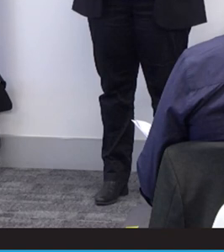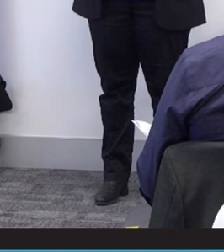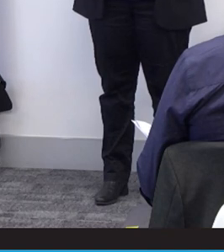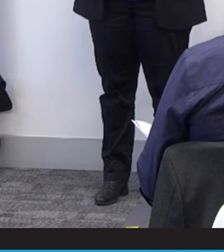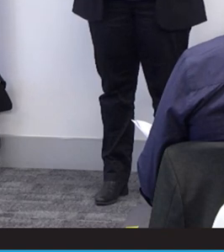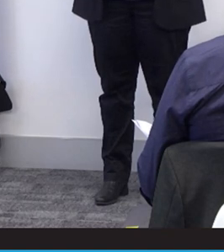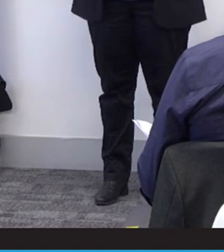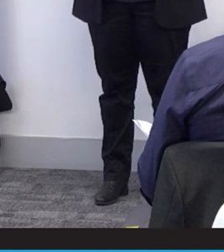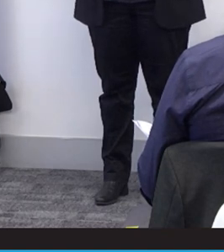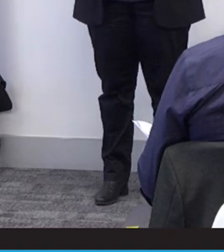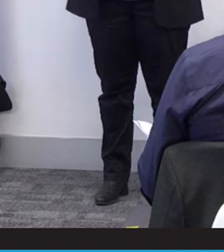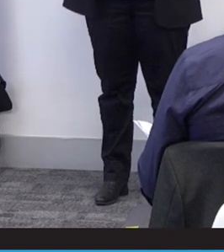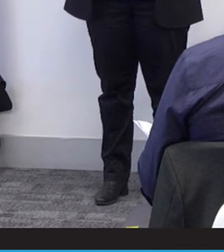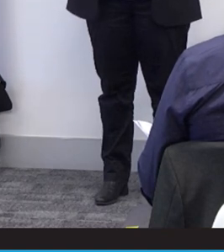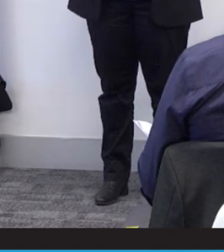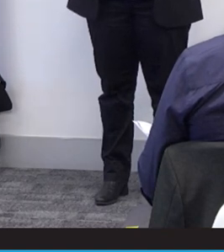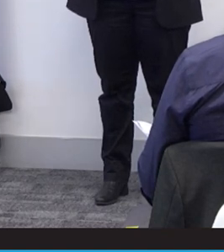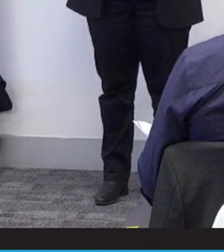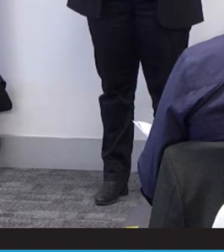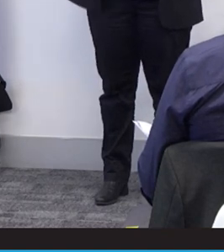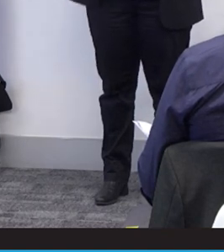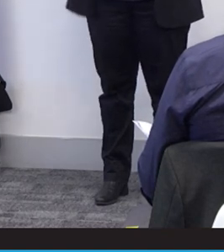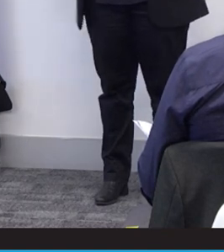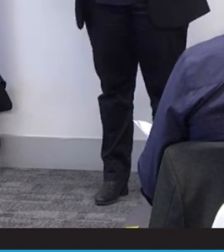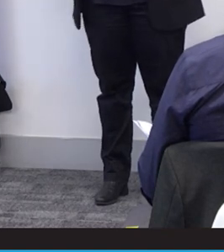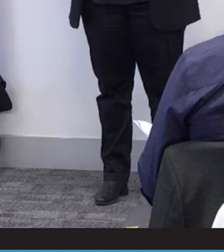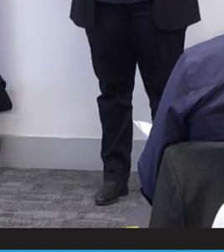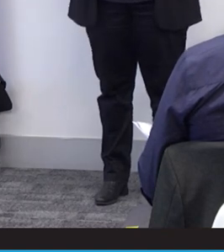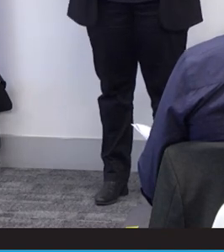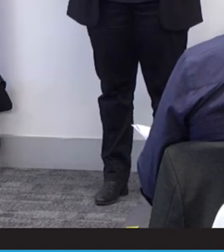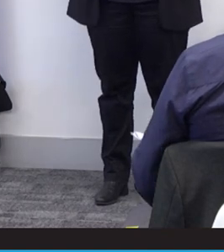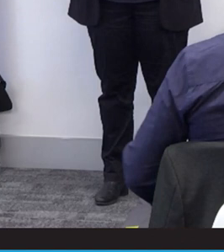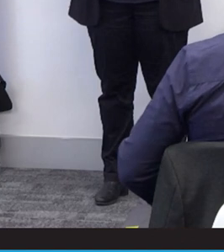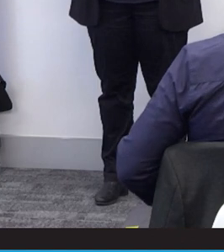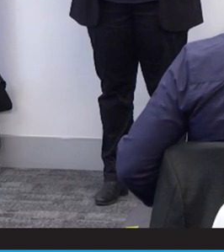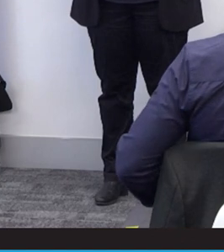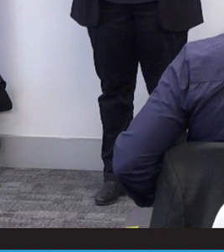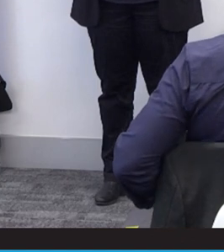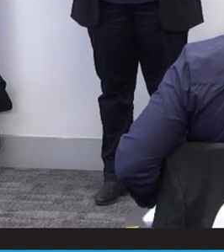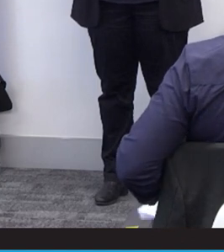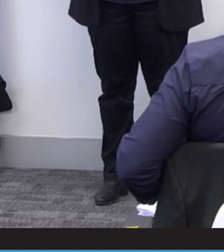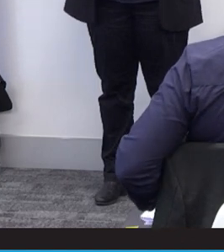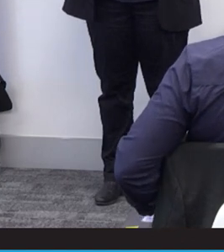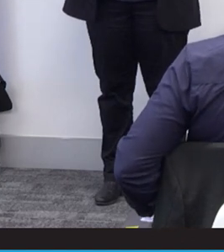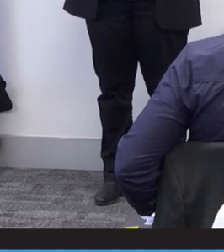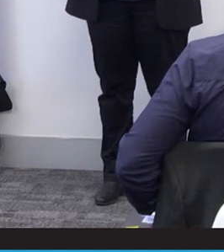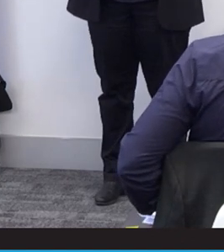company called Master Shredder. I have been invited to talk with you today about the